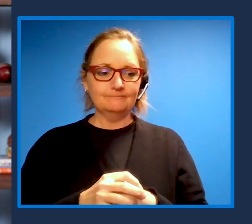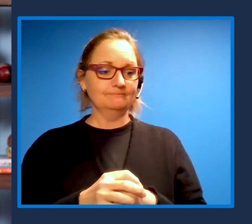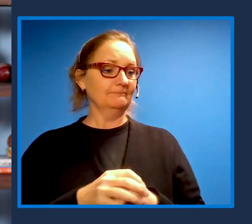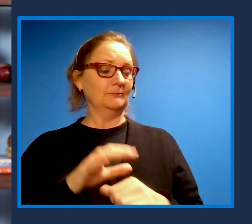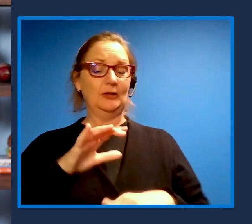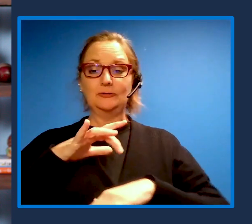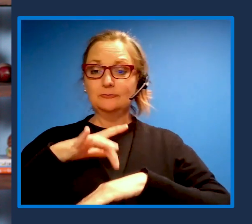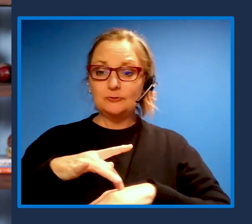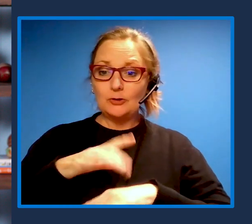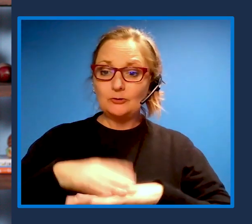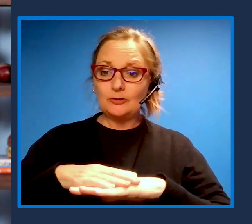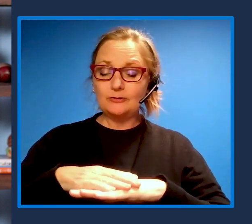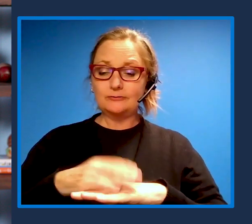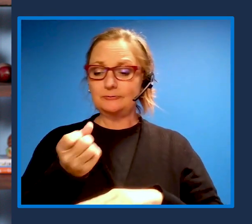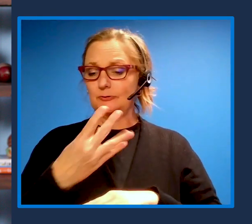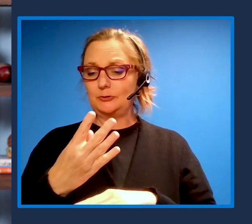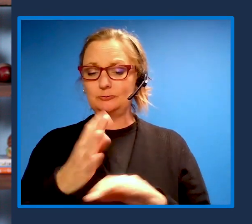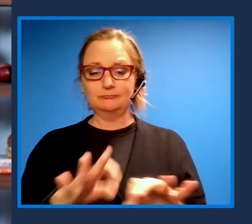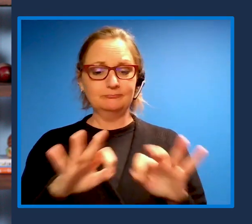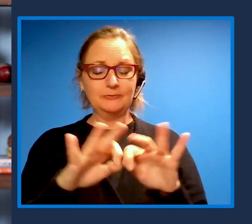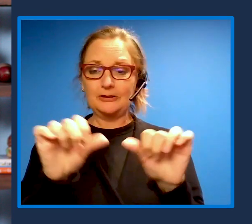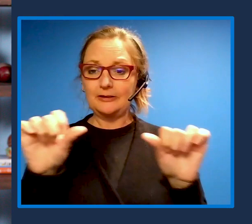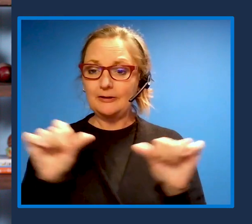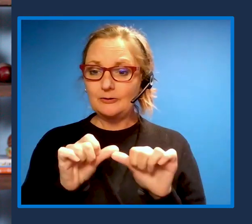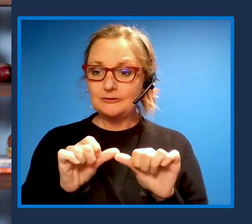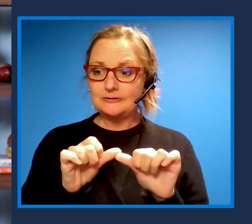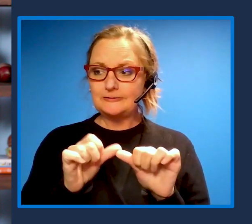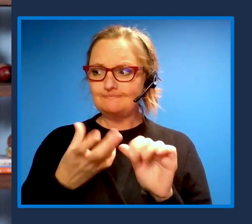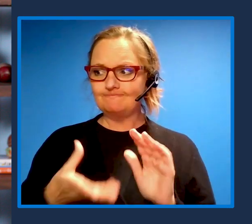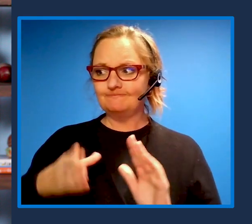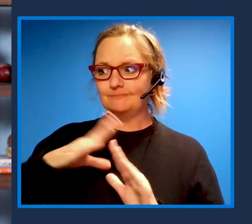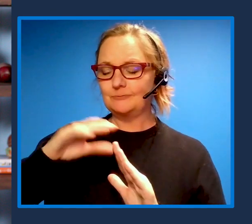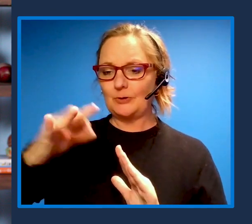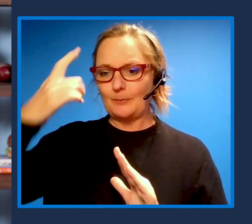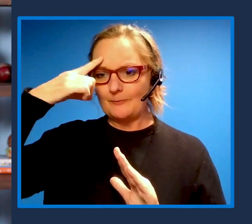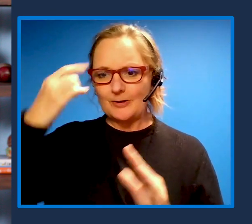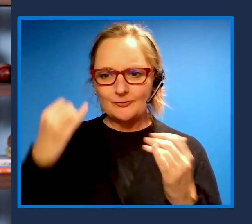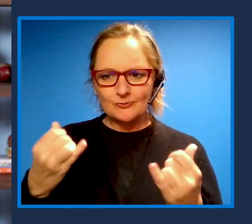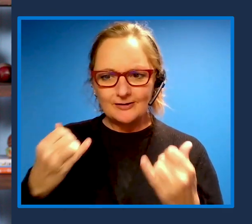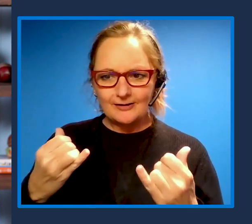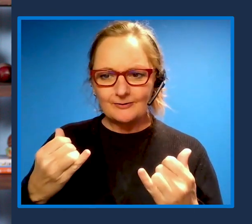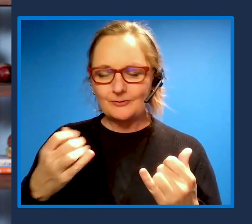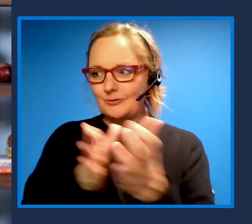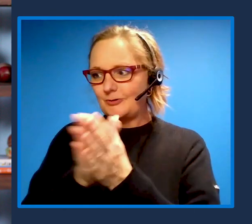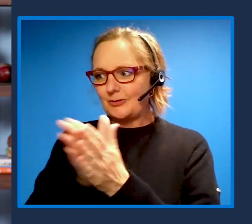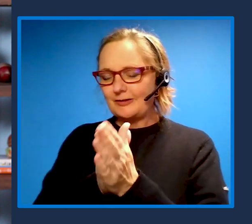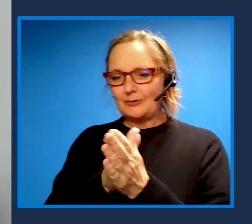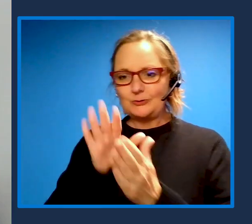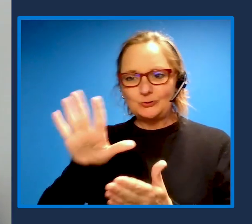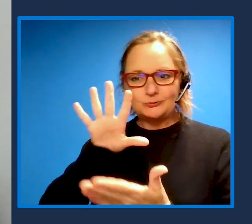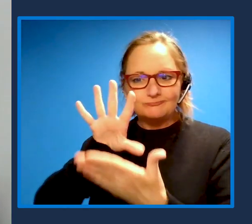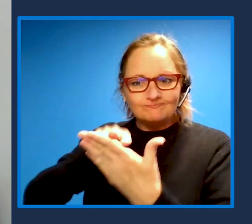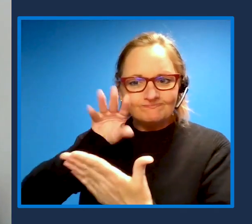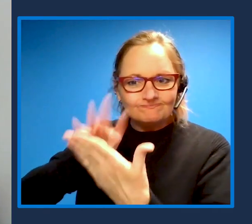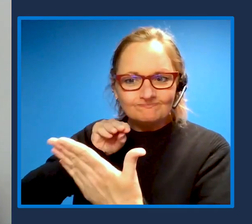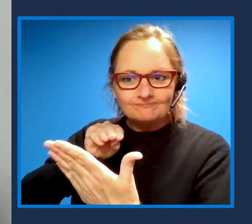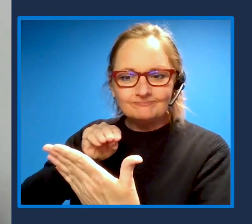that are very top of mind right now. And I know we're all looking forward to the insights that you're gonna get, but before we do that let me just give a quick description